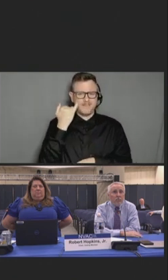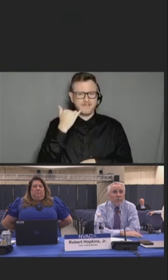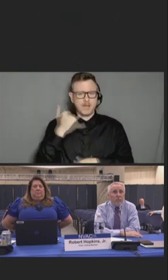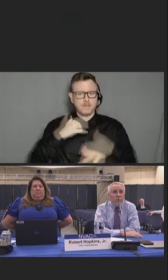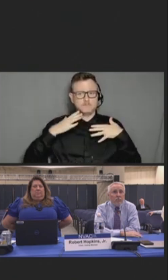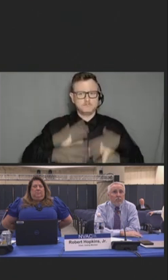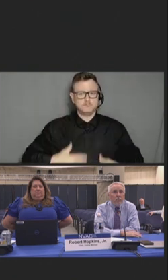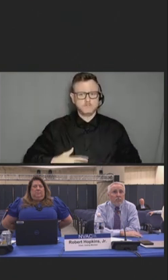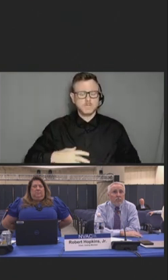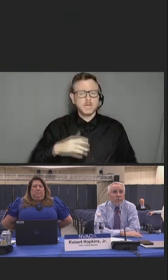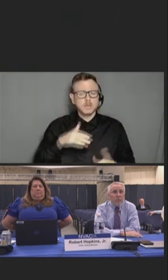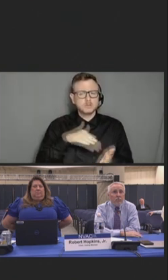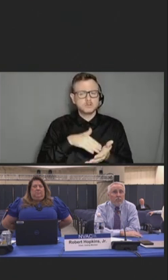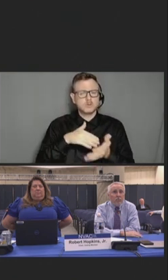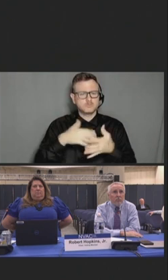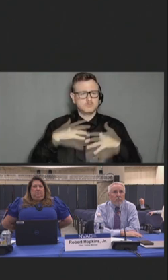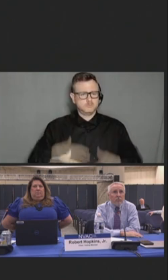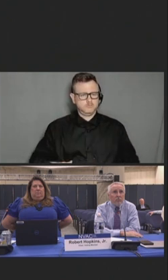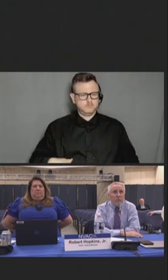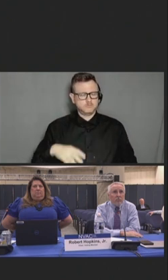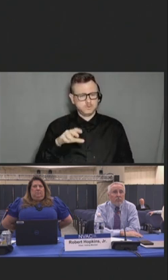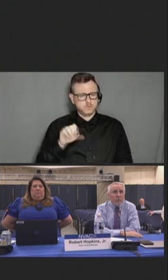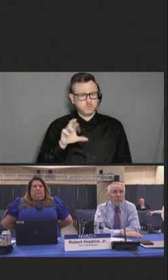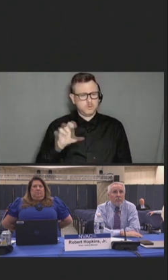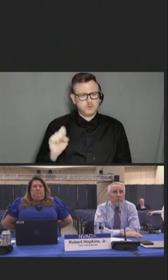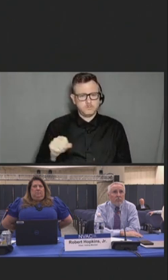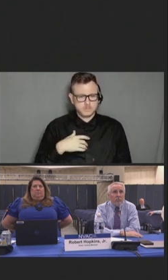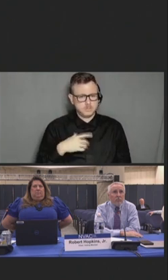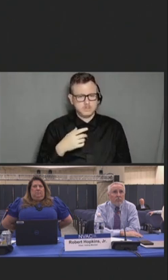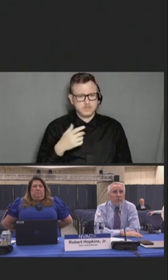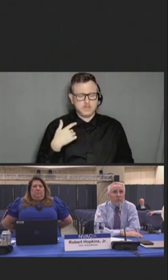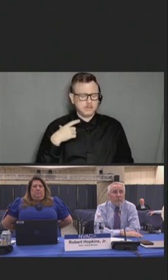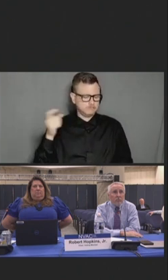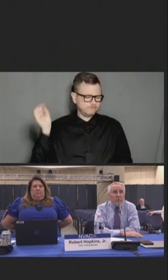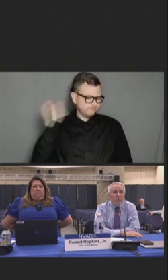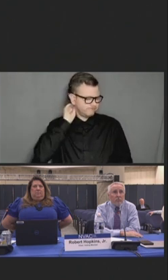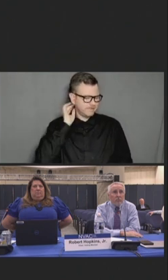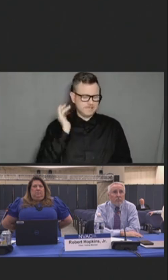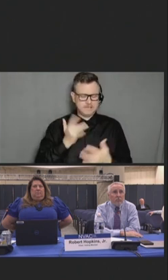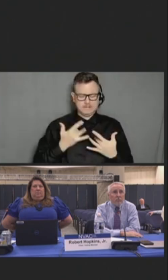Emotionally, it's still there in my head, I don't know how long it's going to take for me to recover."